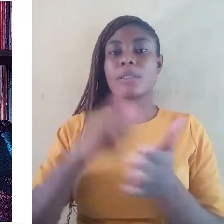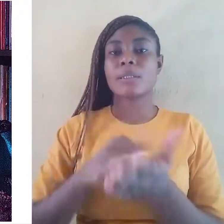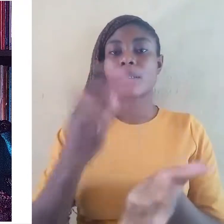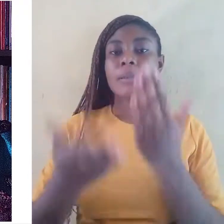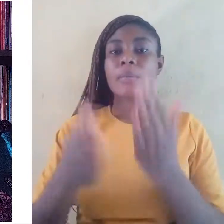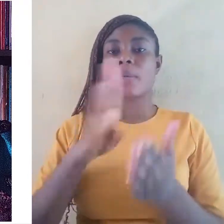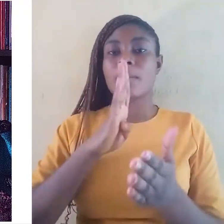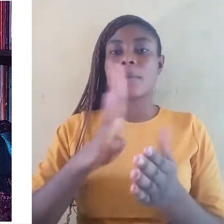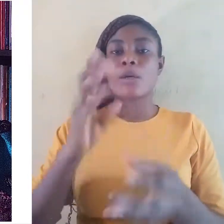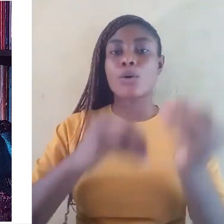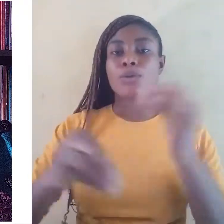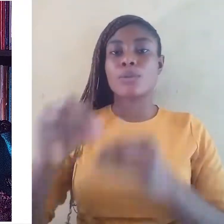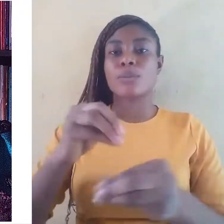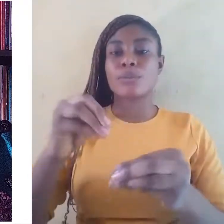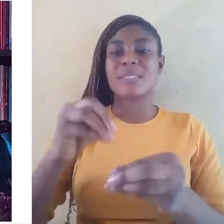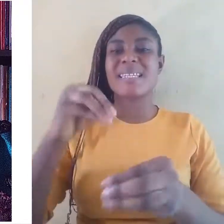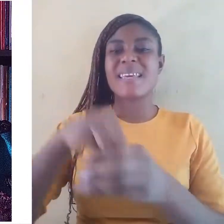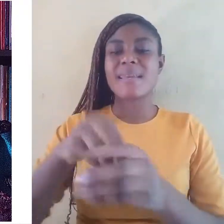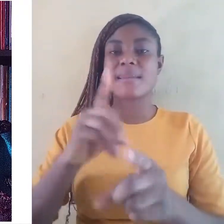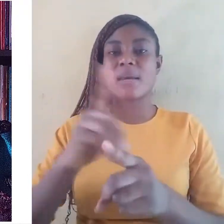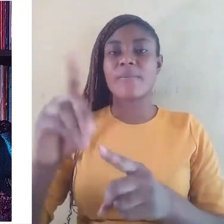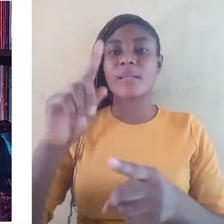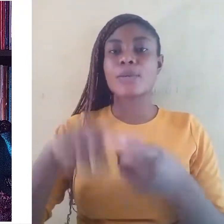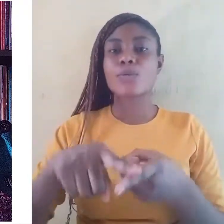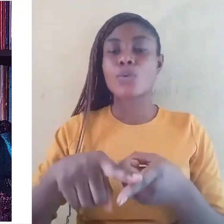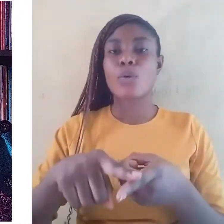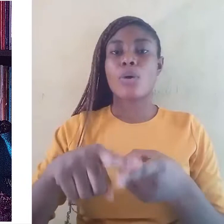indirectly to language endangerment.